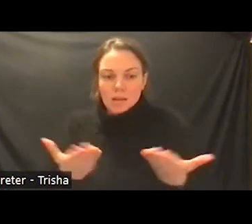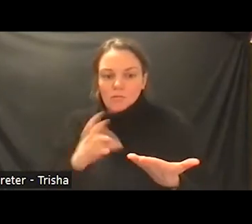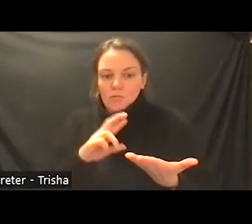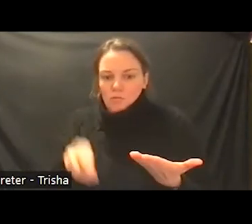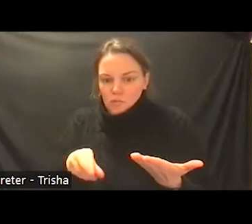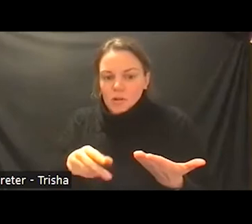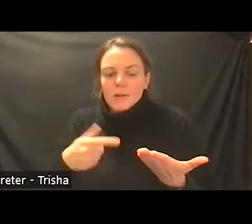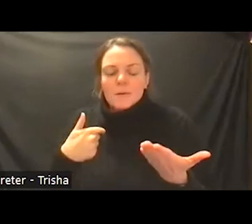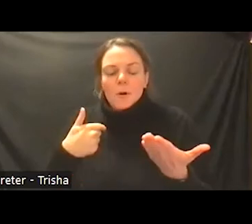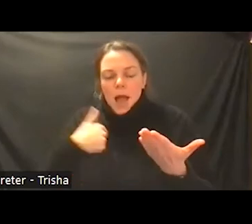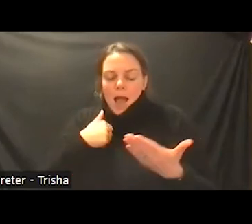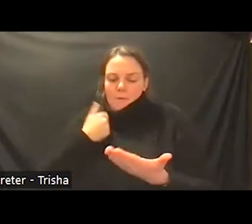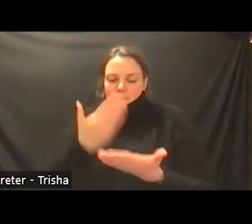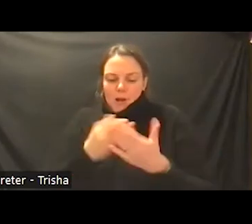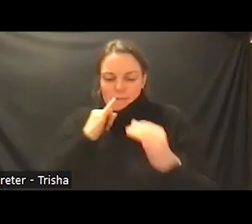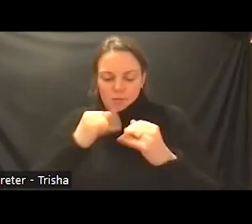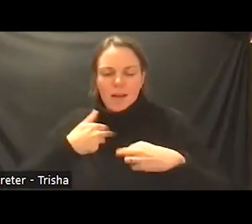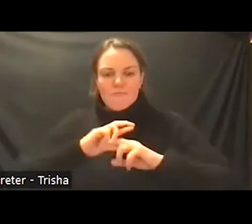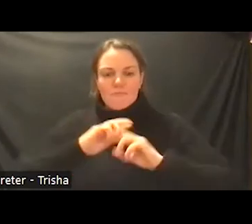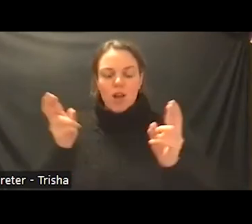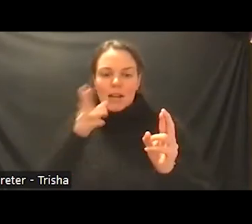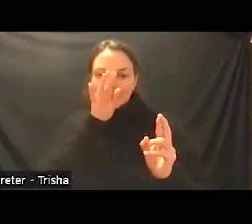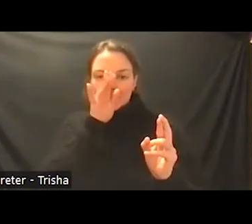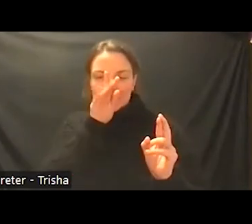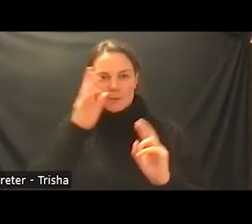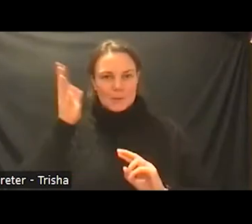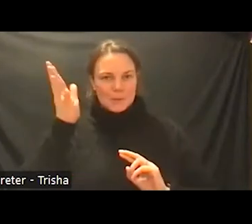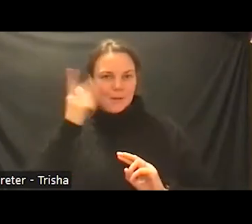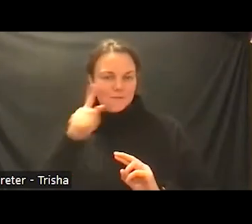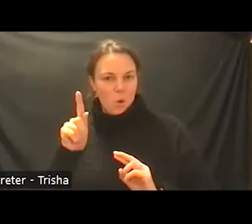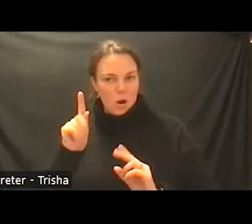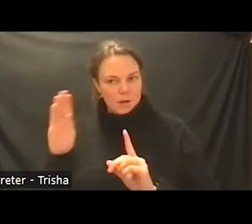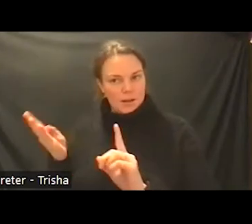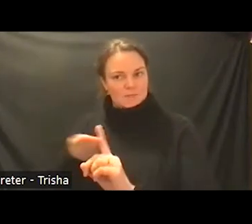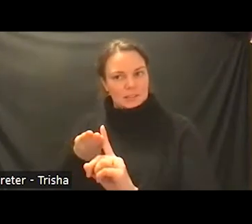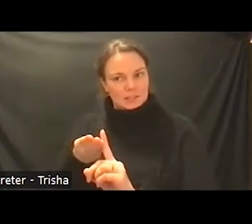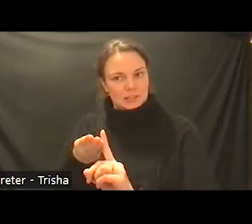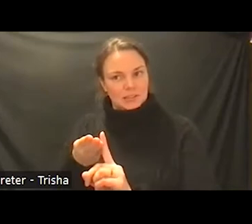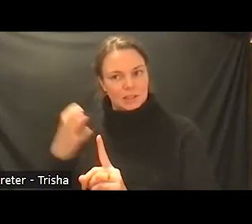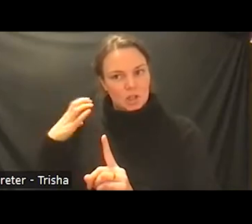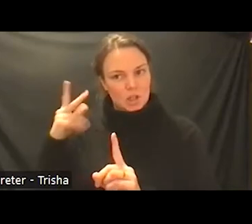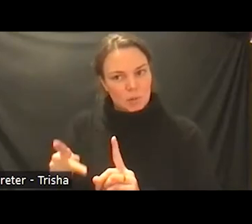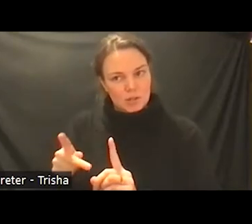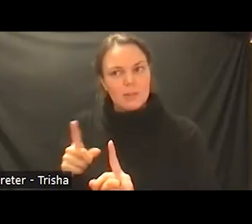to talk to the department chair to convince him that deaf mental health issues were important so